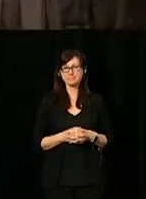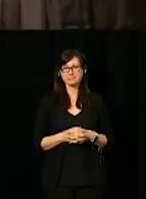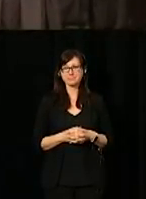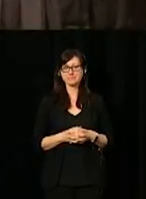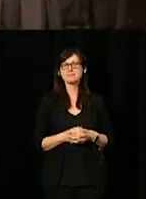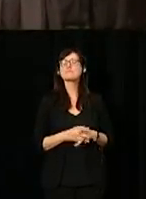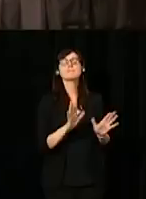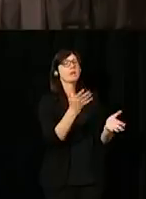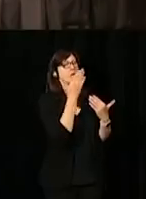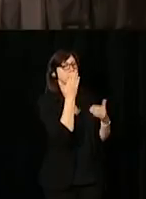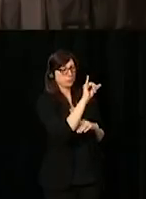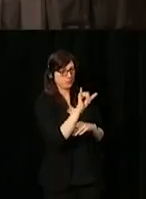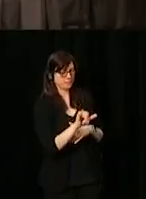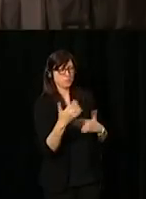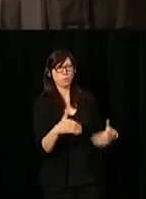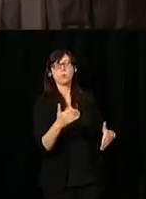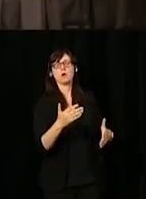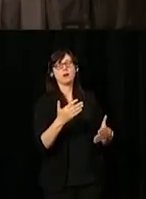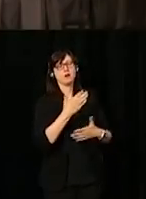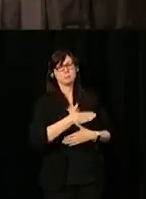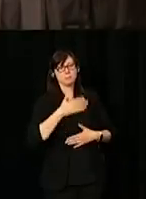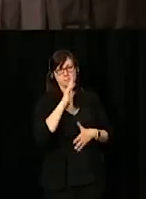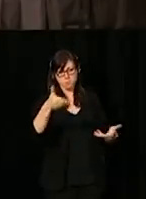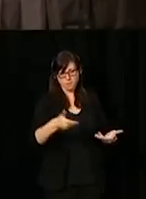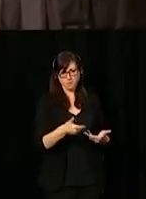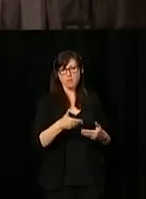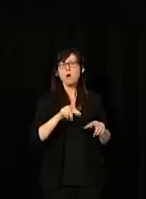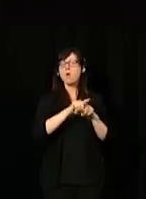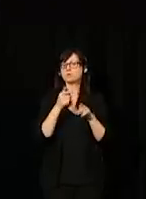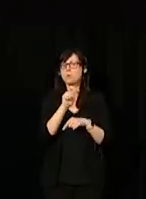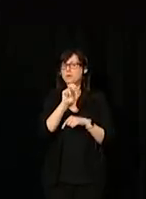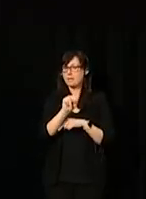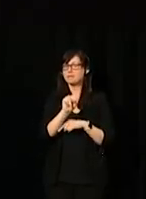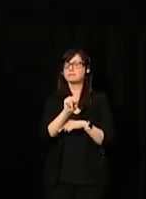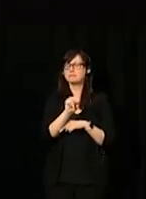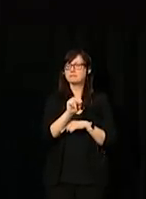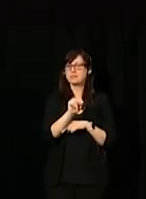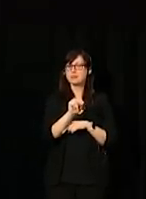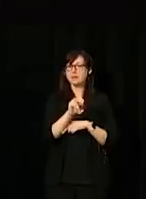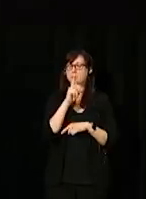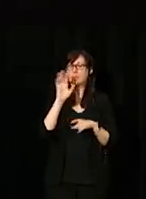Thank you very much, Yasmin. I appreciate that. I'd like to thank Glen before her for making the opening comments,